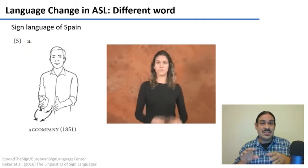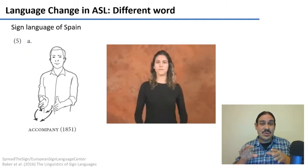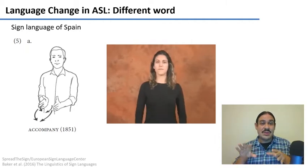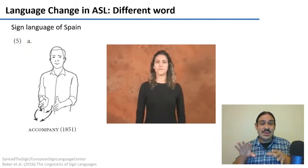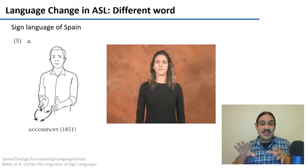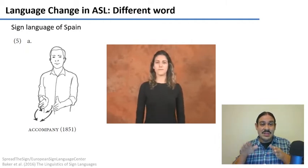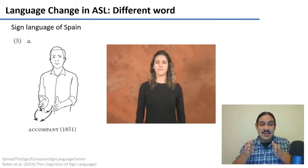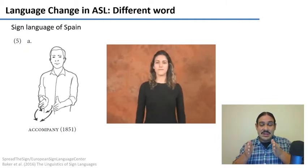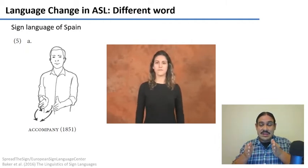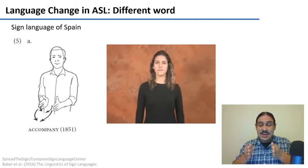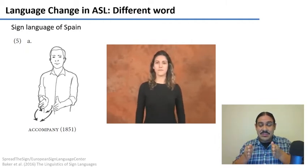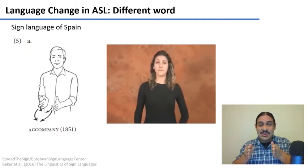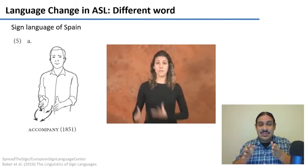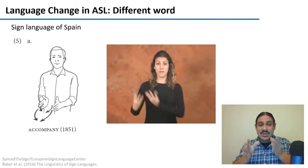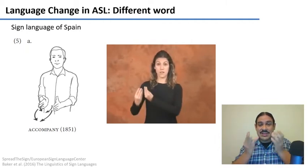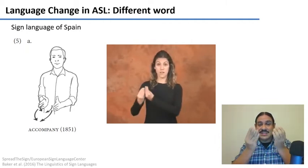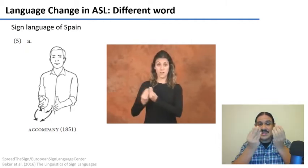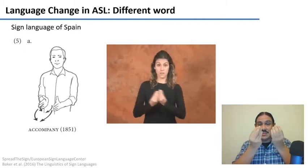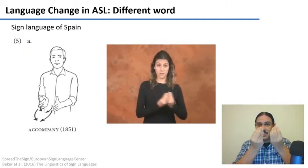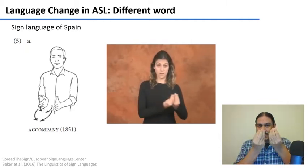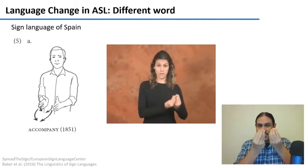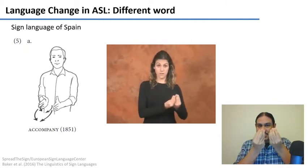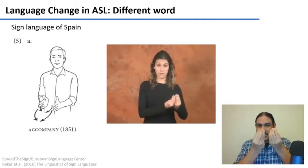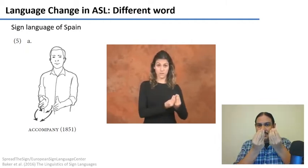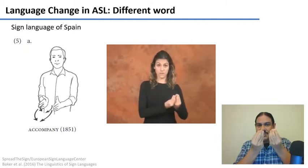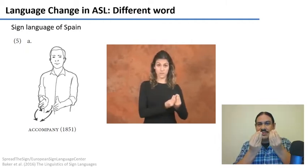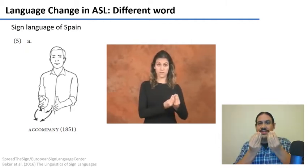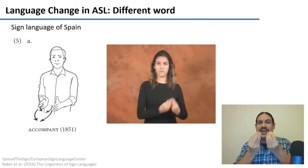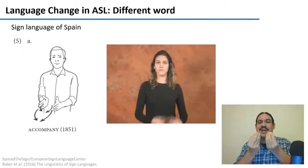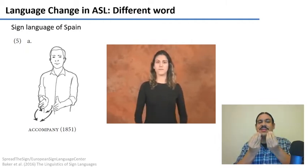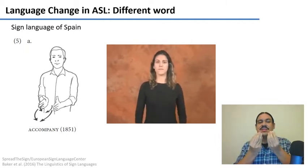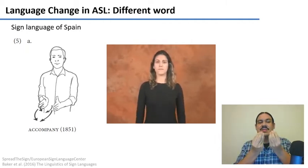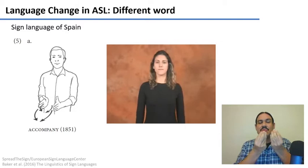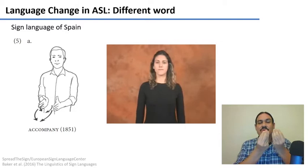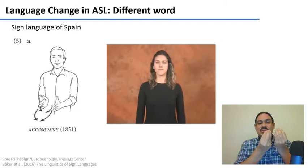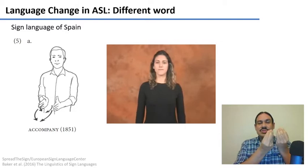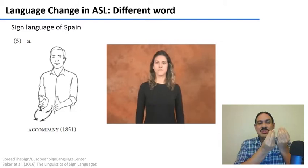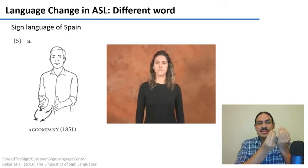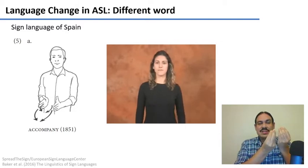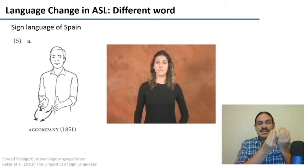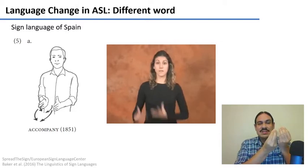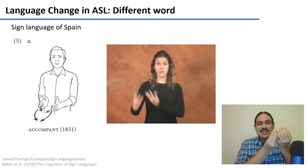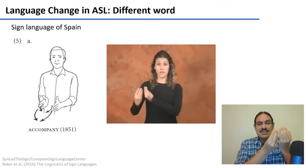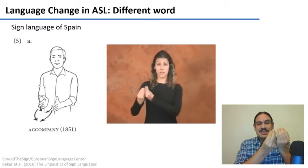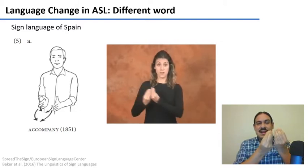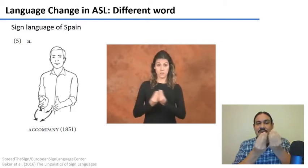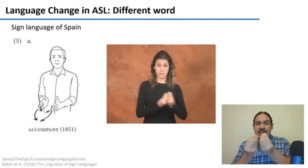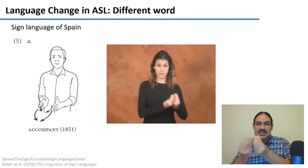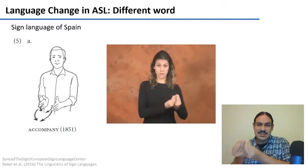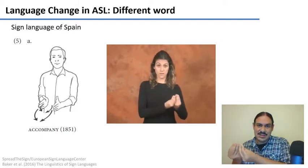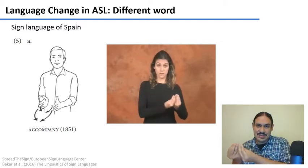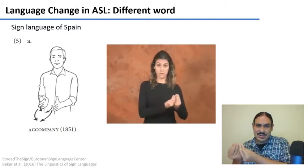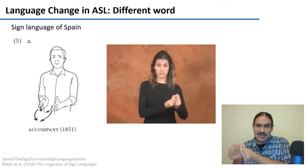from back to front so words can change just as like in a spoken language